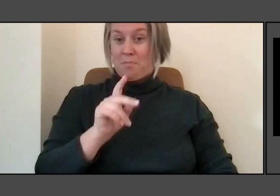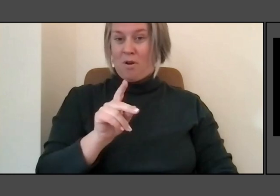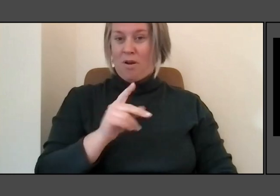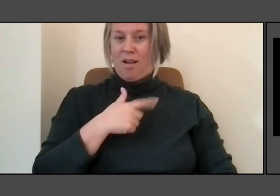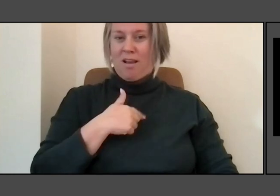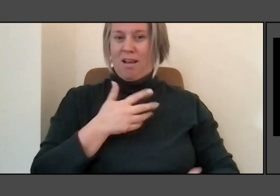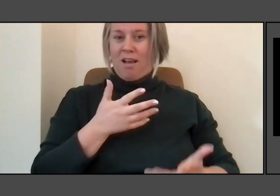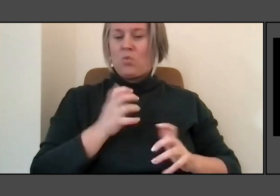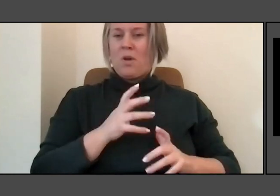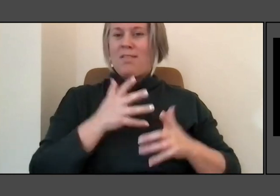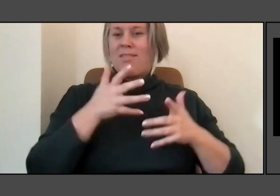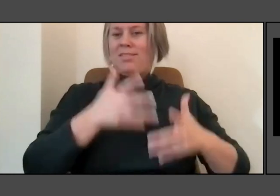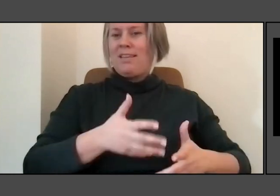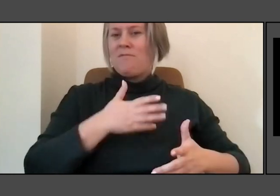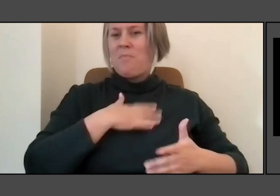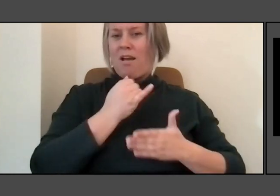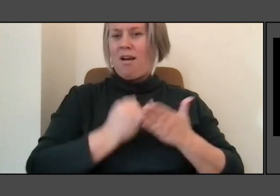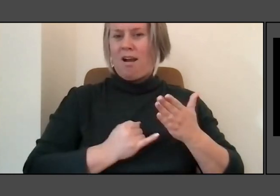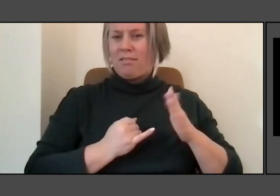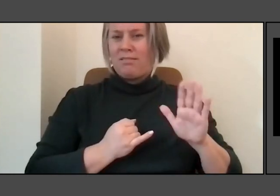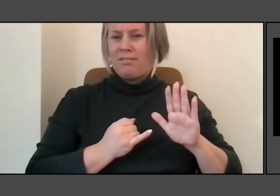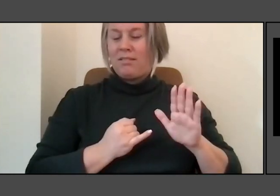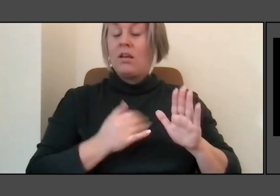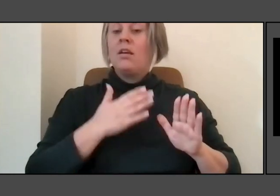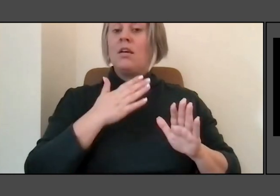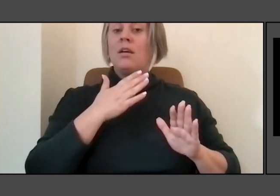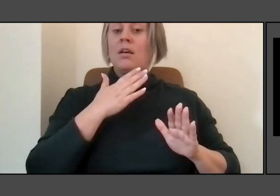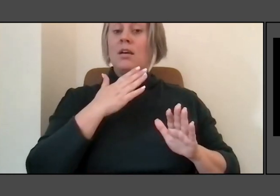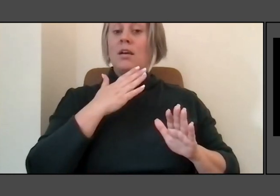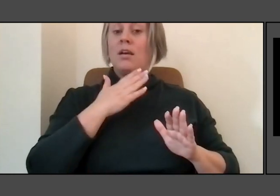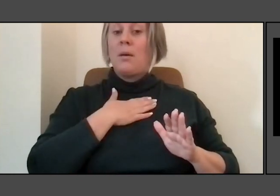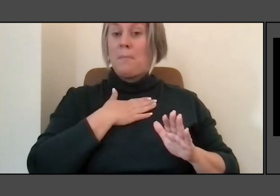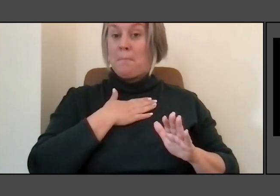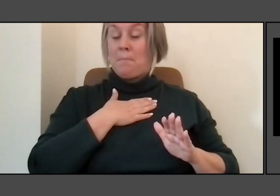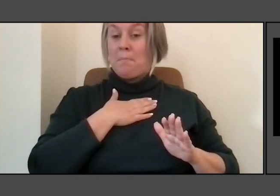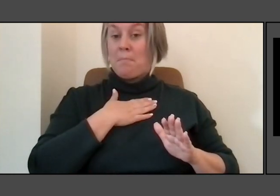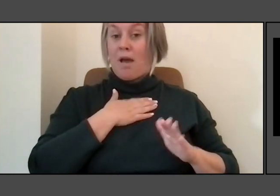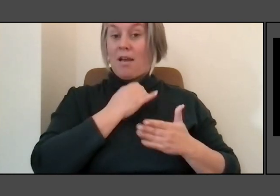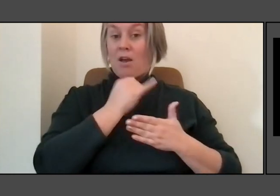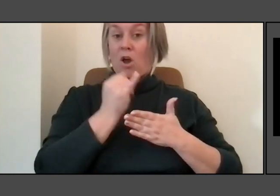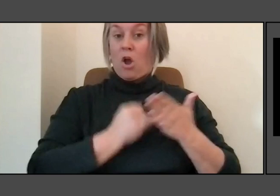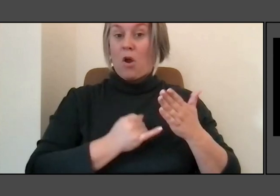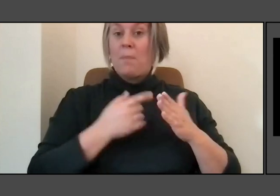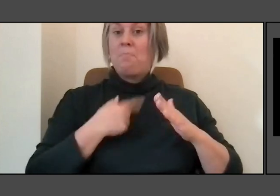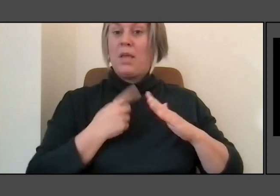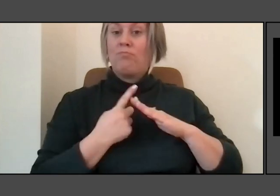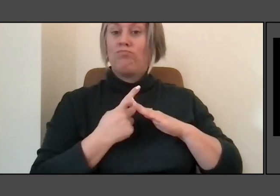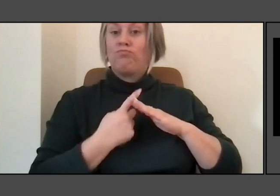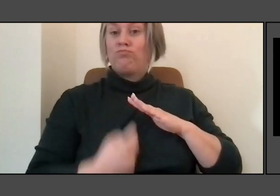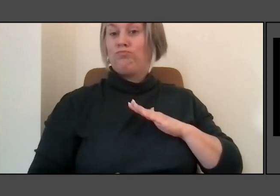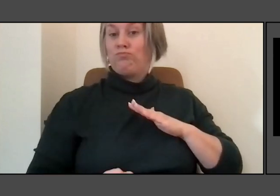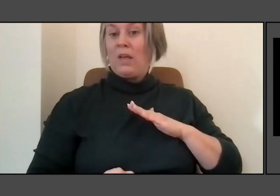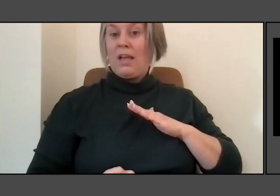The artwork is for me to disappear and let you be connected back to the park itself.